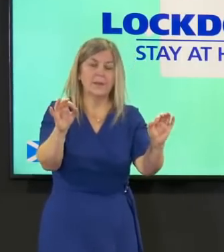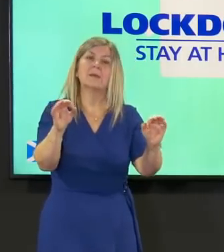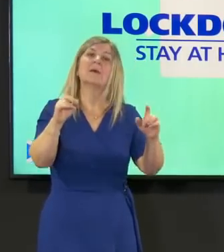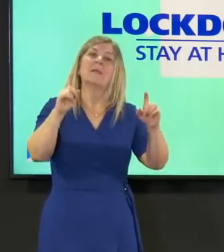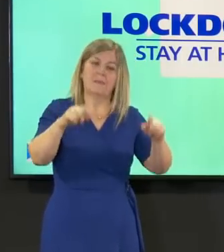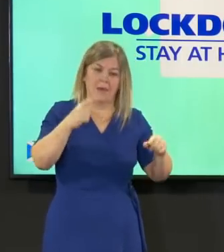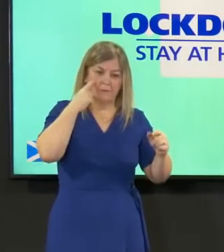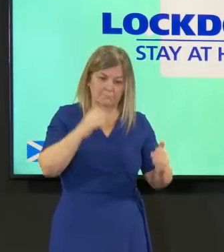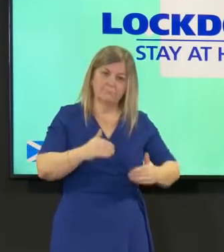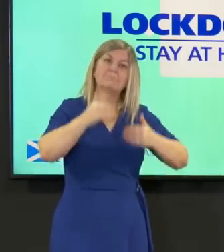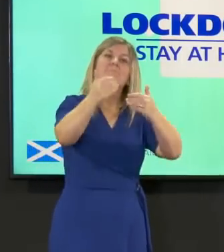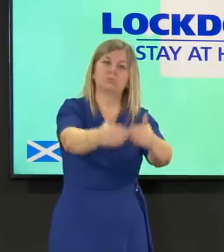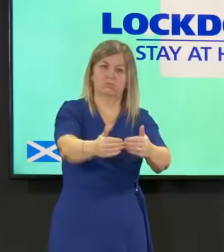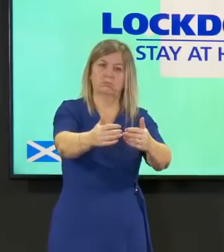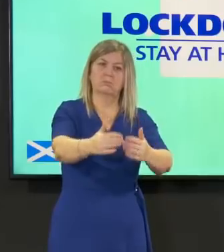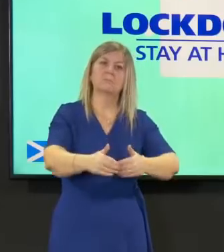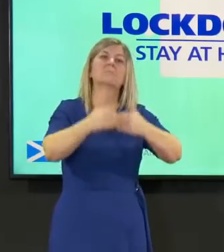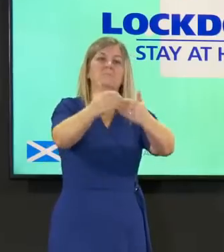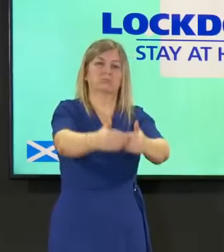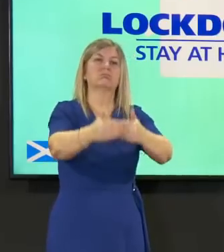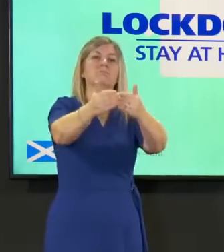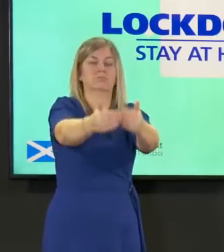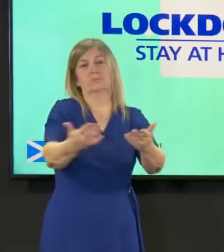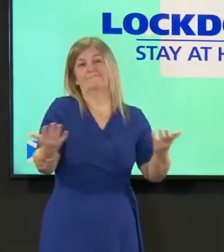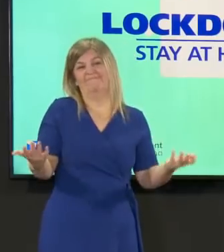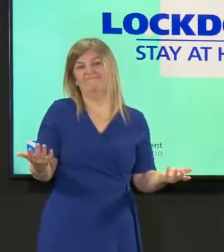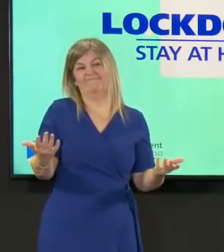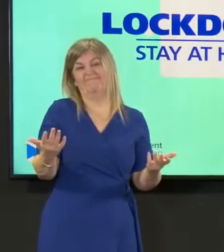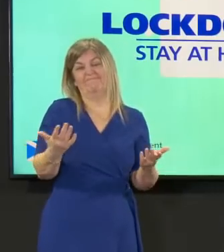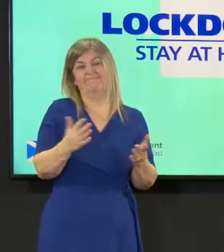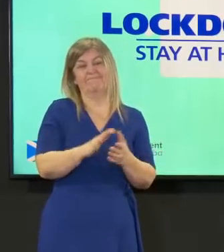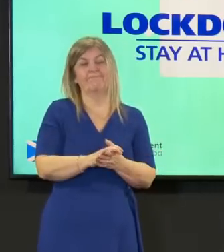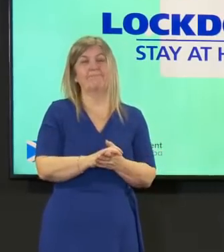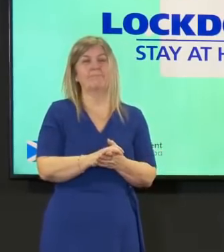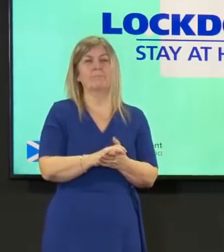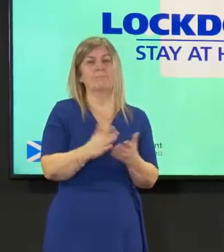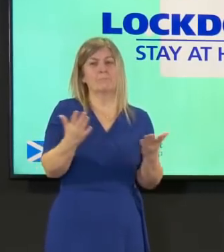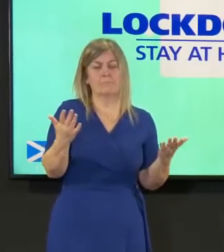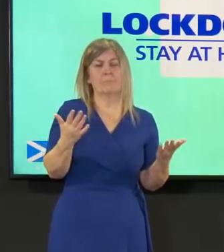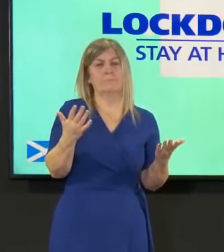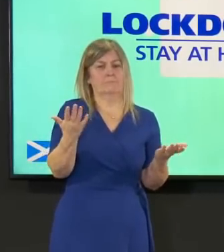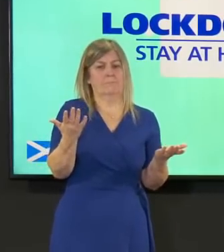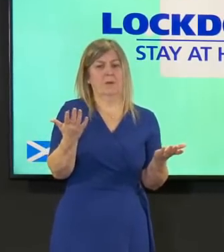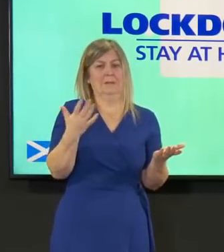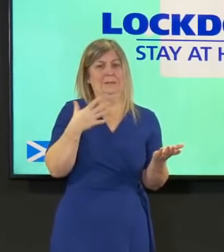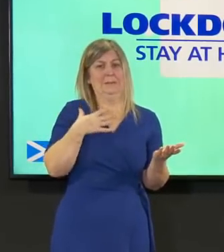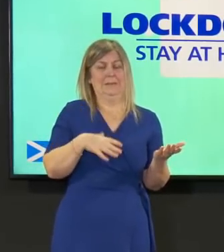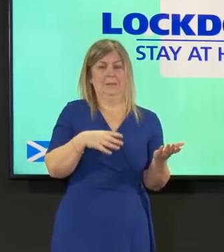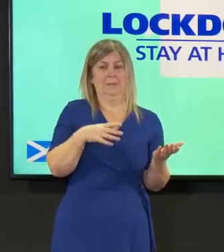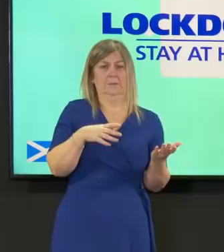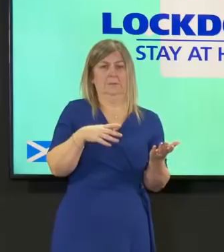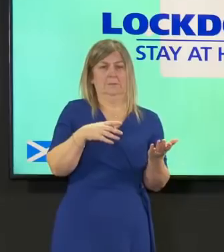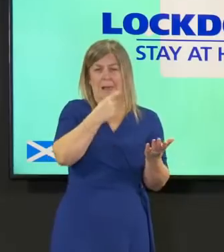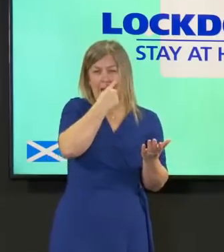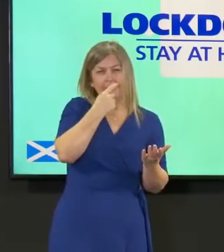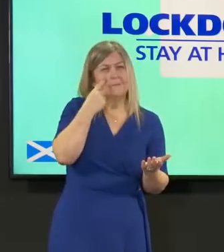of travel but until the data comes through that allows you to check whether your expectation has